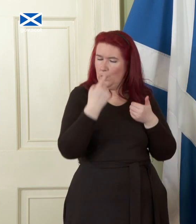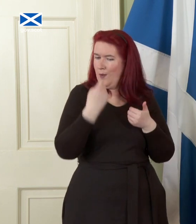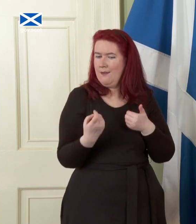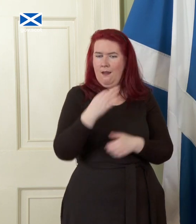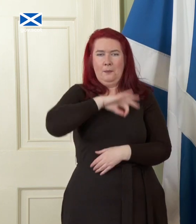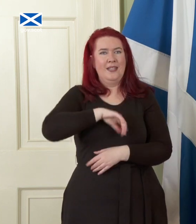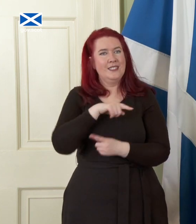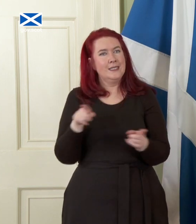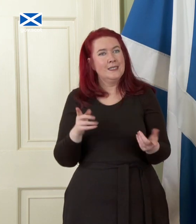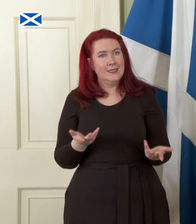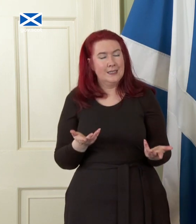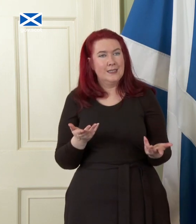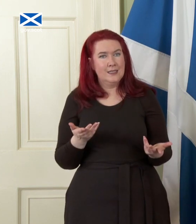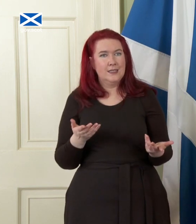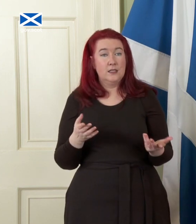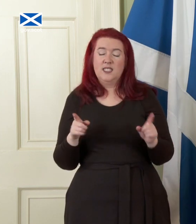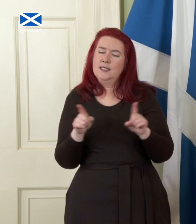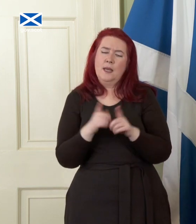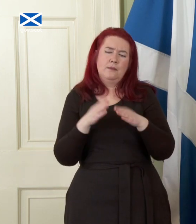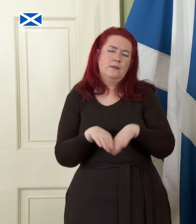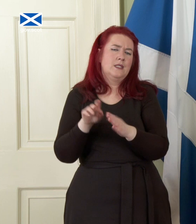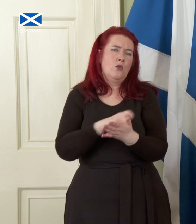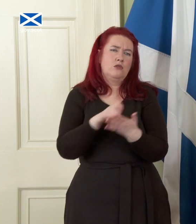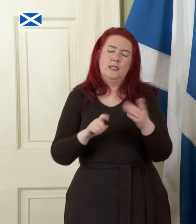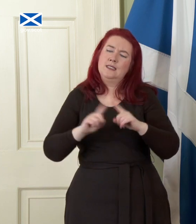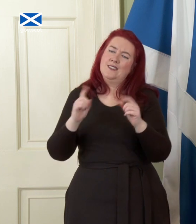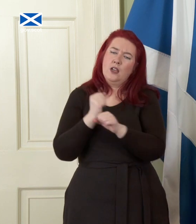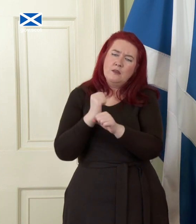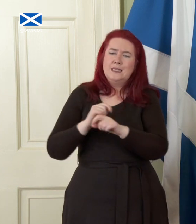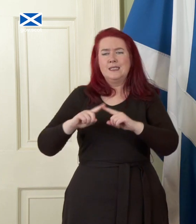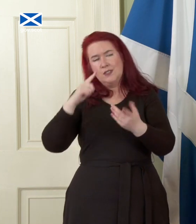in any democracy, different governments will make different choices but in this paper we set out